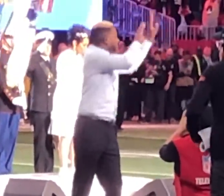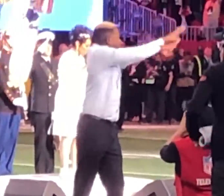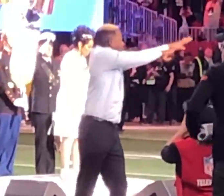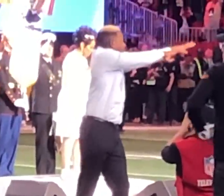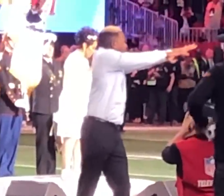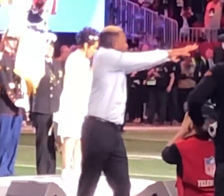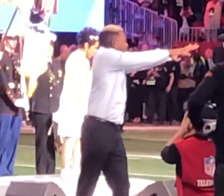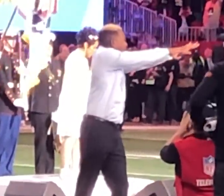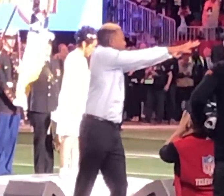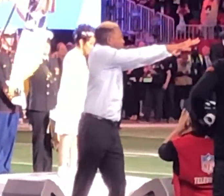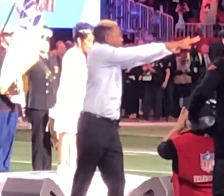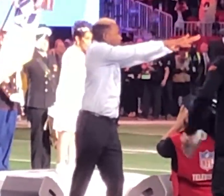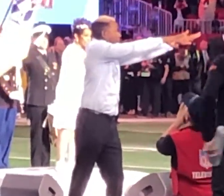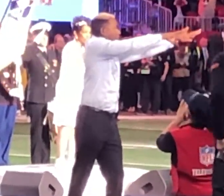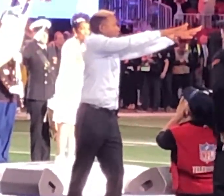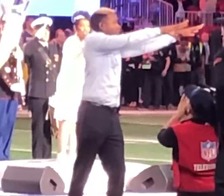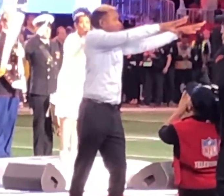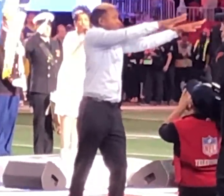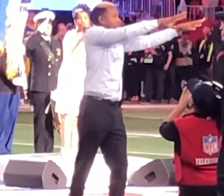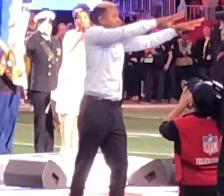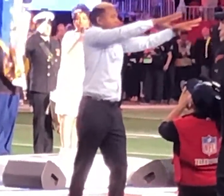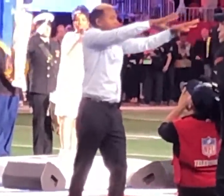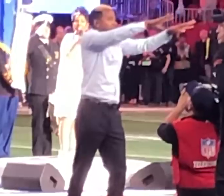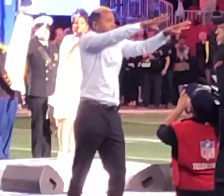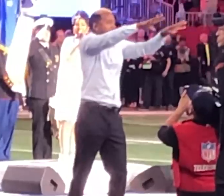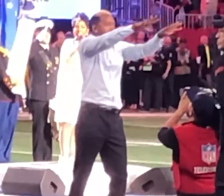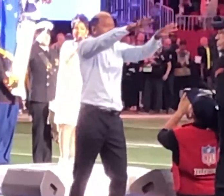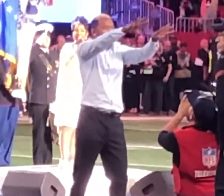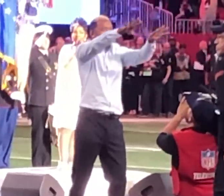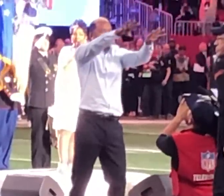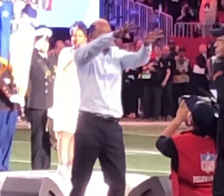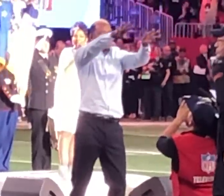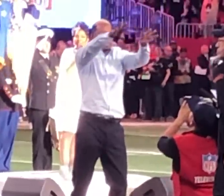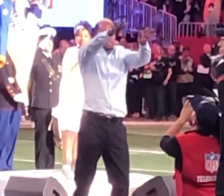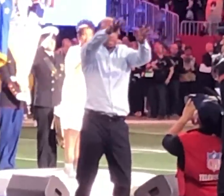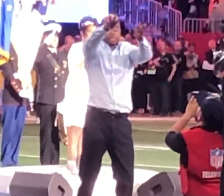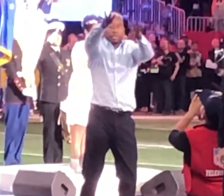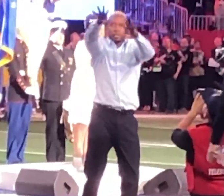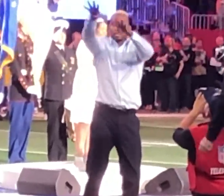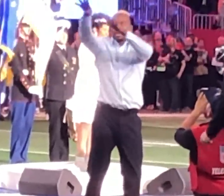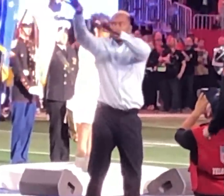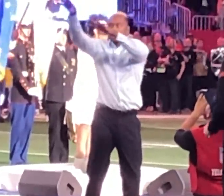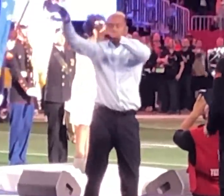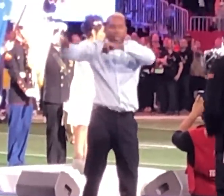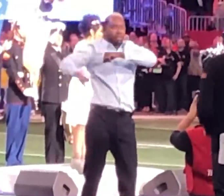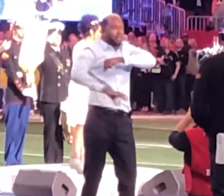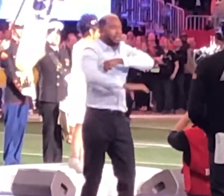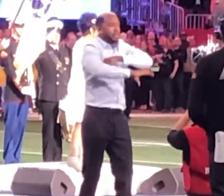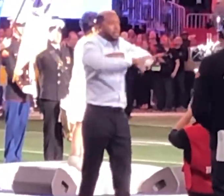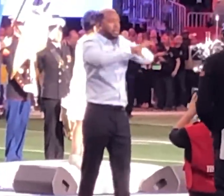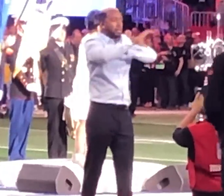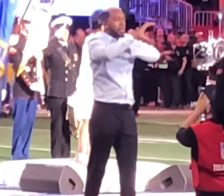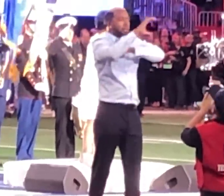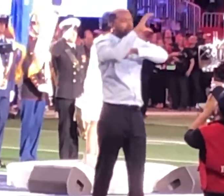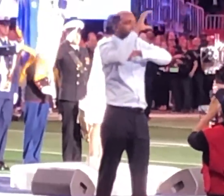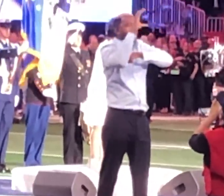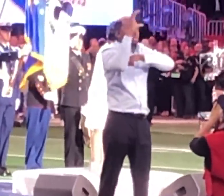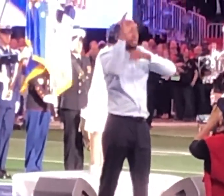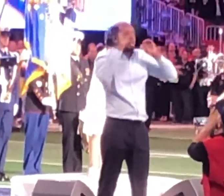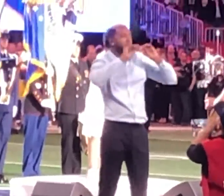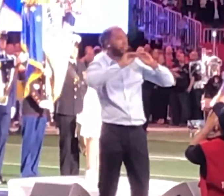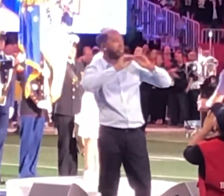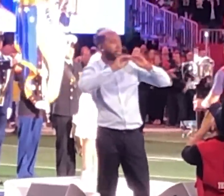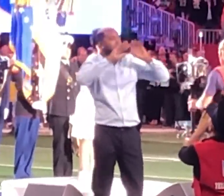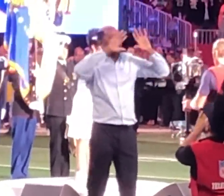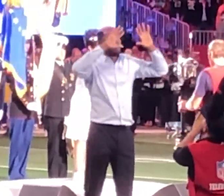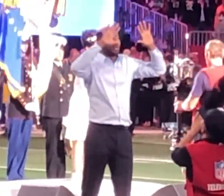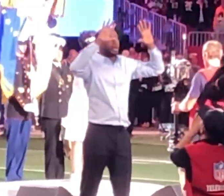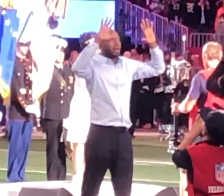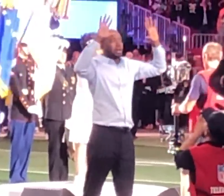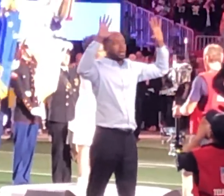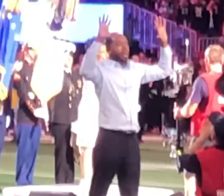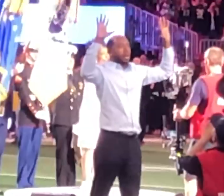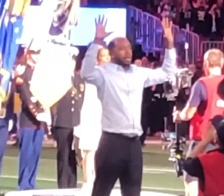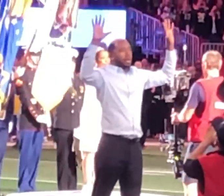Oh, say can you see by the dawn’s early light